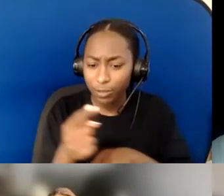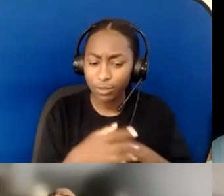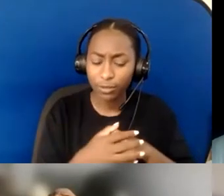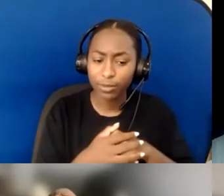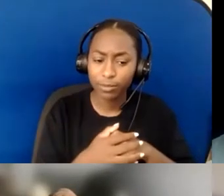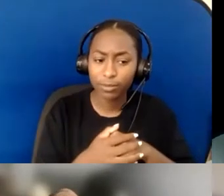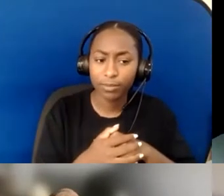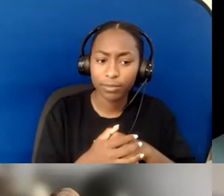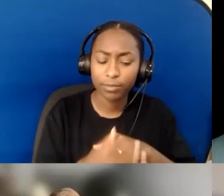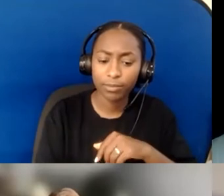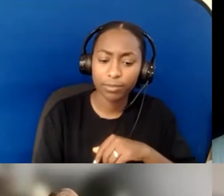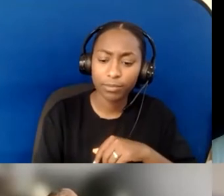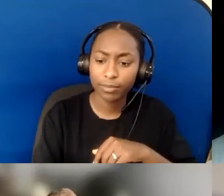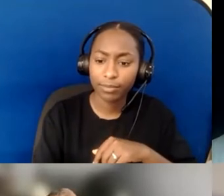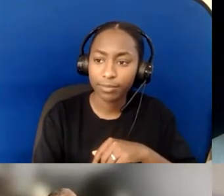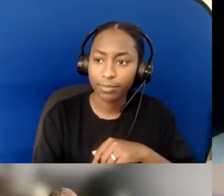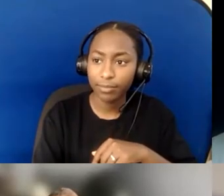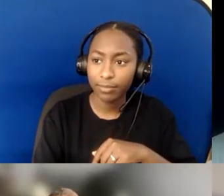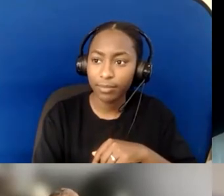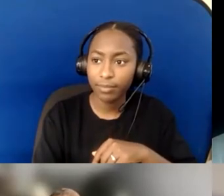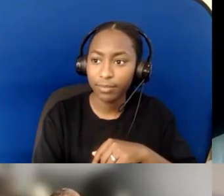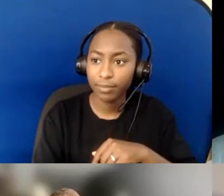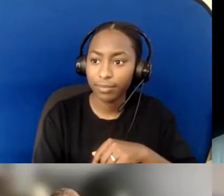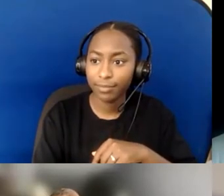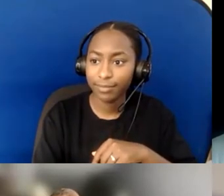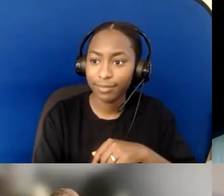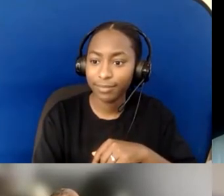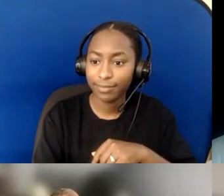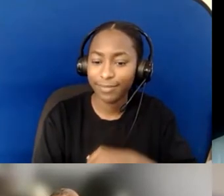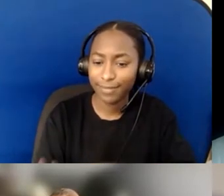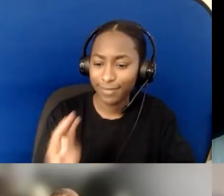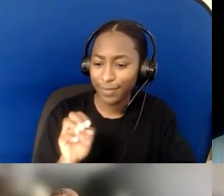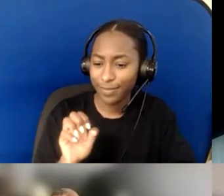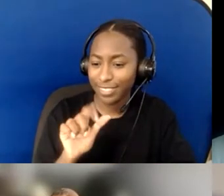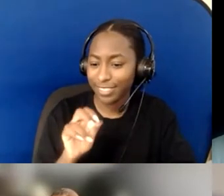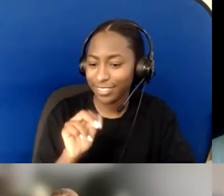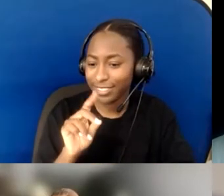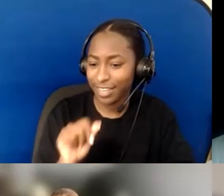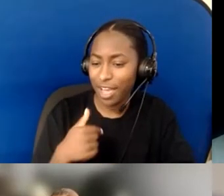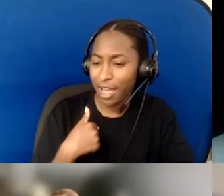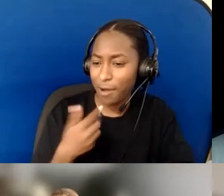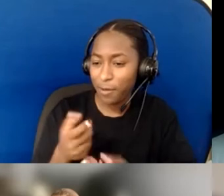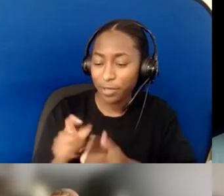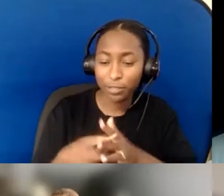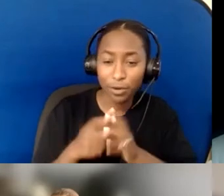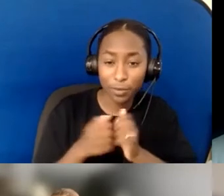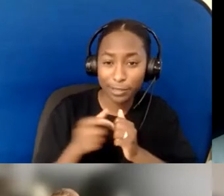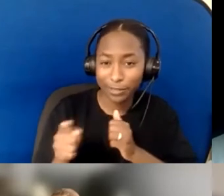Melinda, I'm inclined to start with you because you didn't... you were good with the first one. Sure. I think...